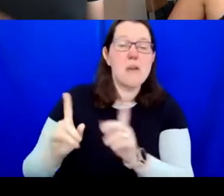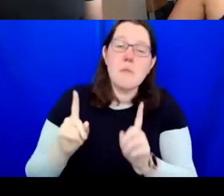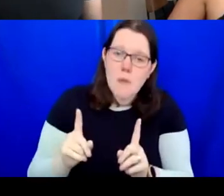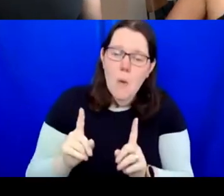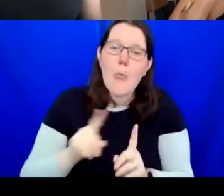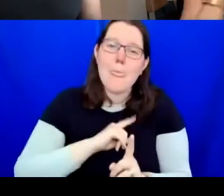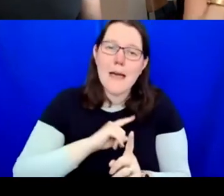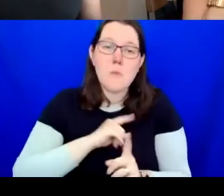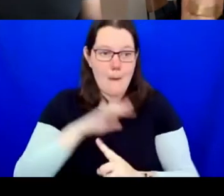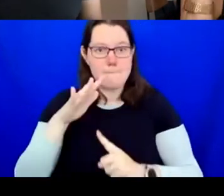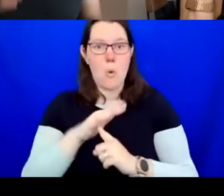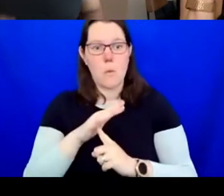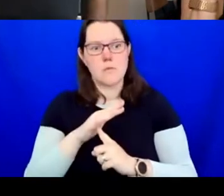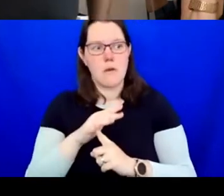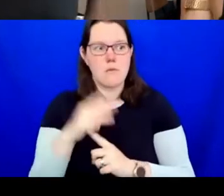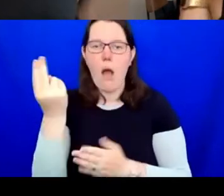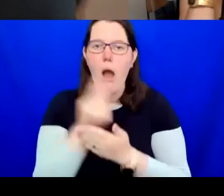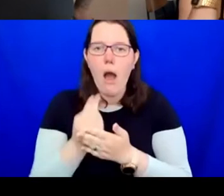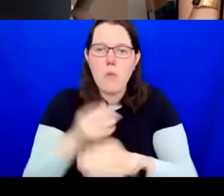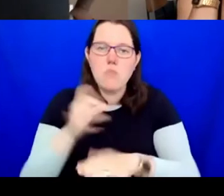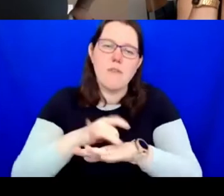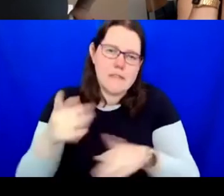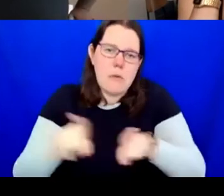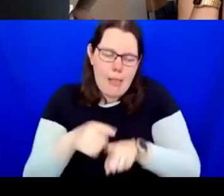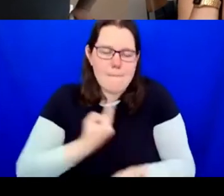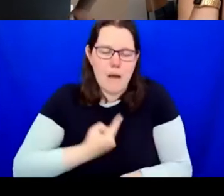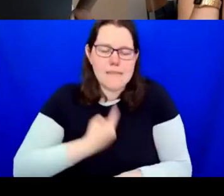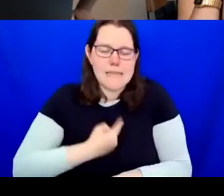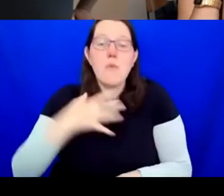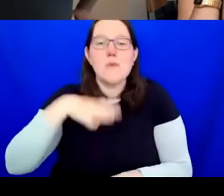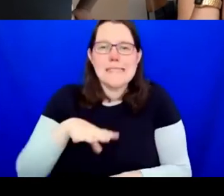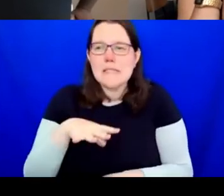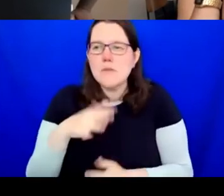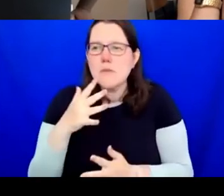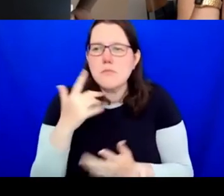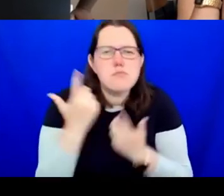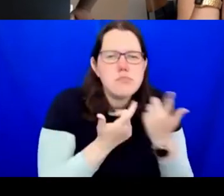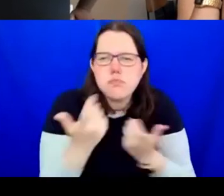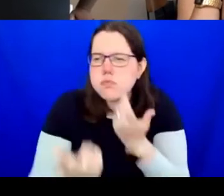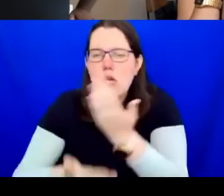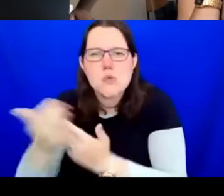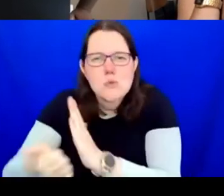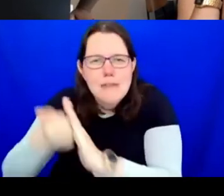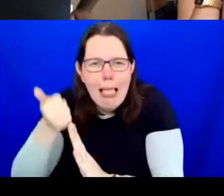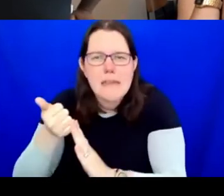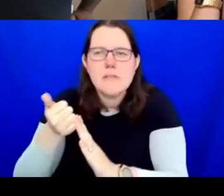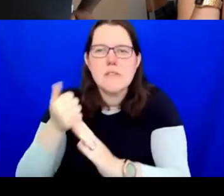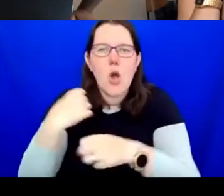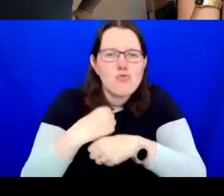to actively seek out new talent, promote graduates and really importantly, continue to support